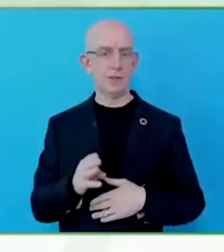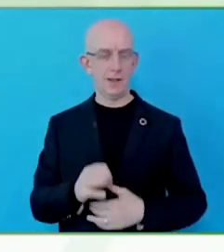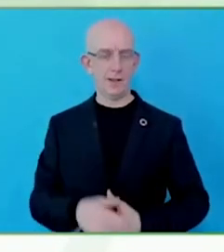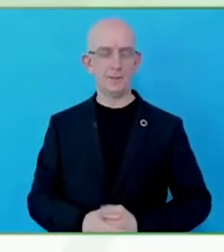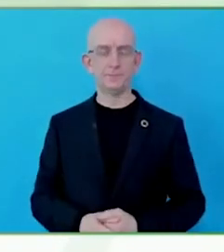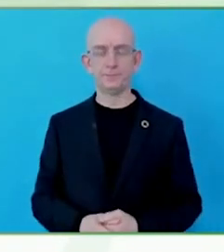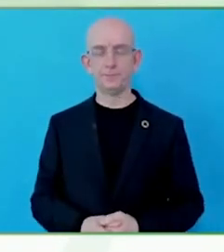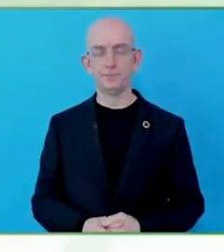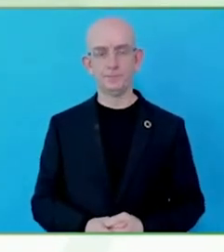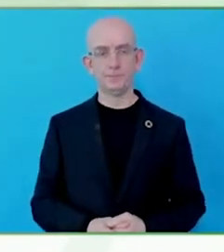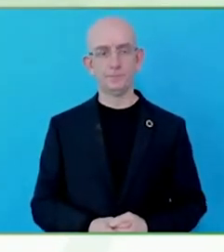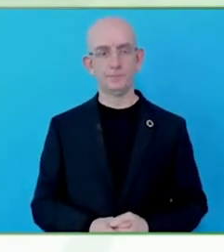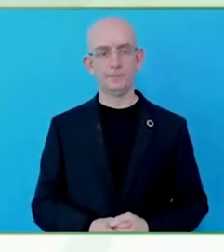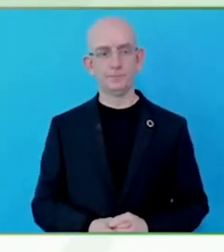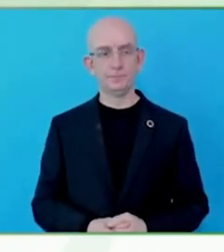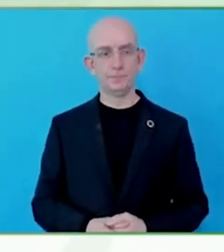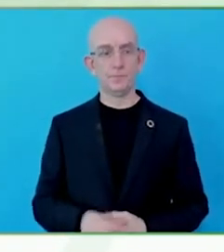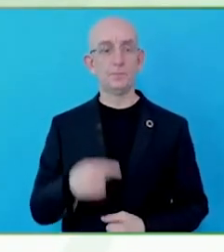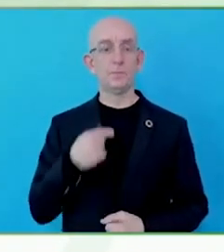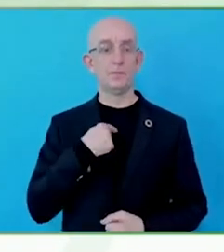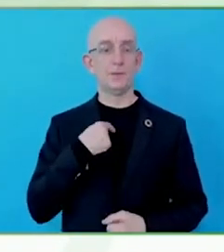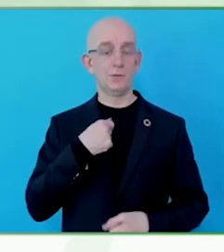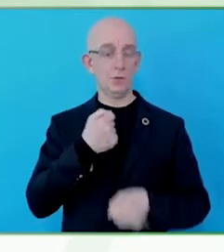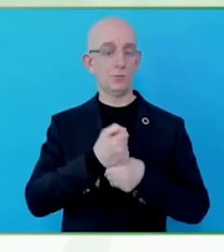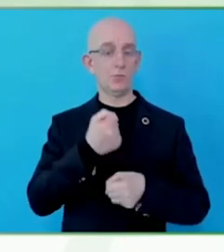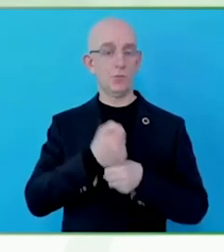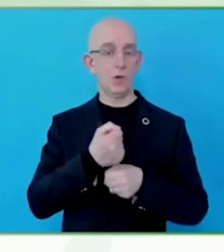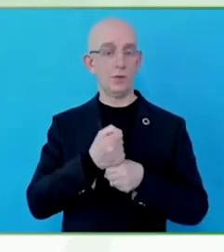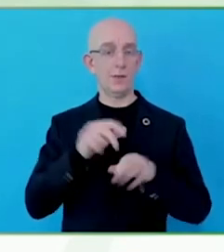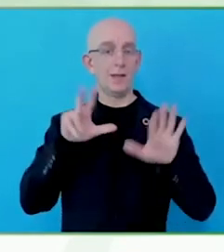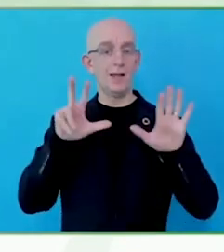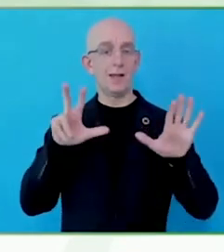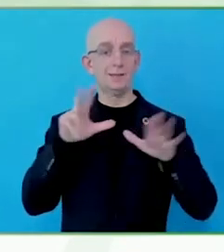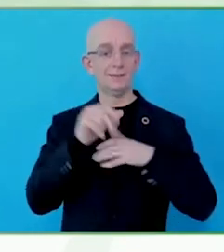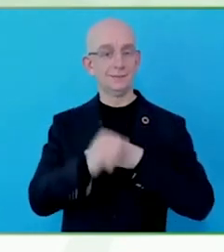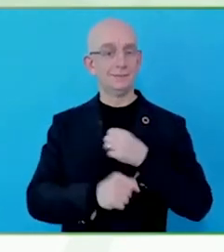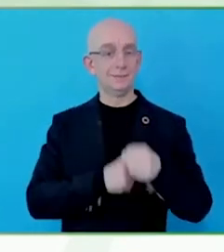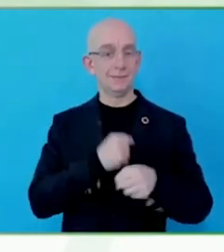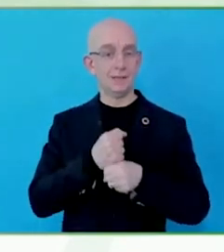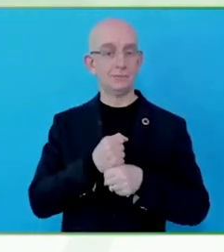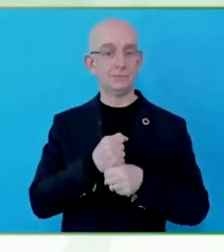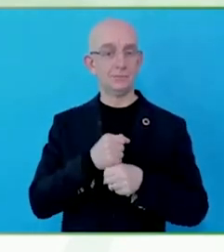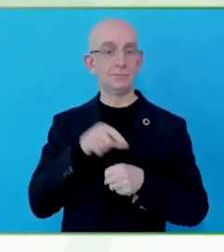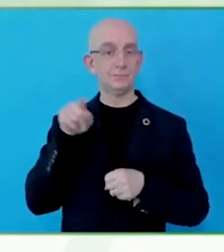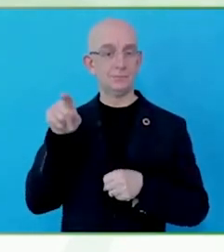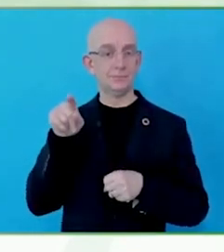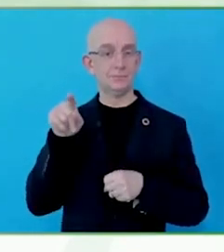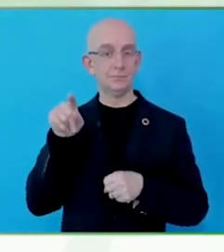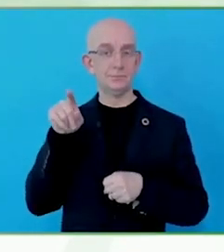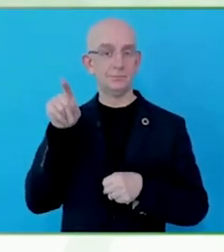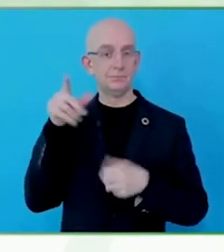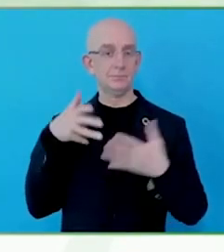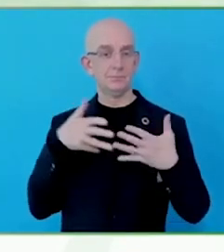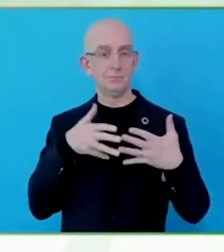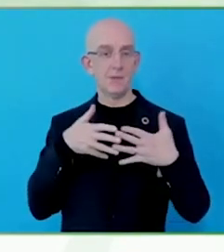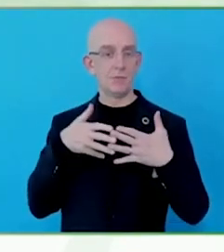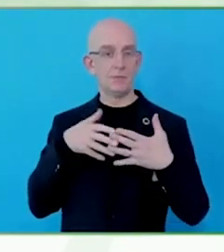persons with disabilities in São Paulo and then 4 years I was secretary for